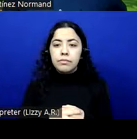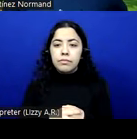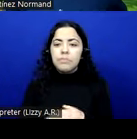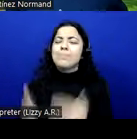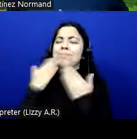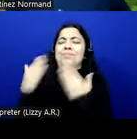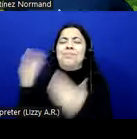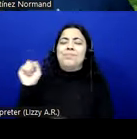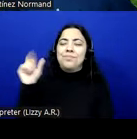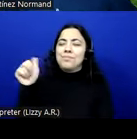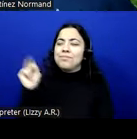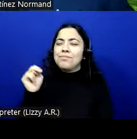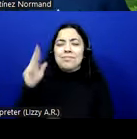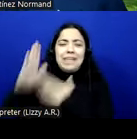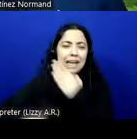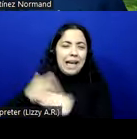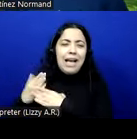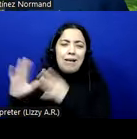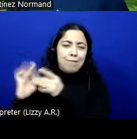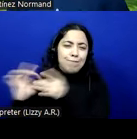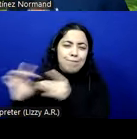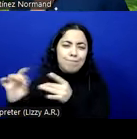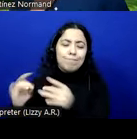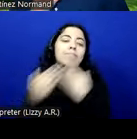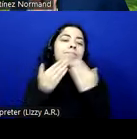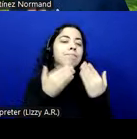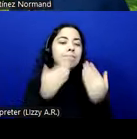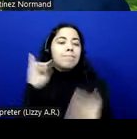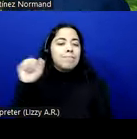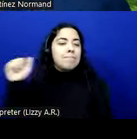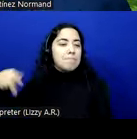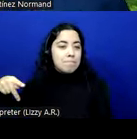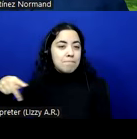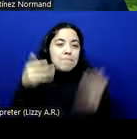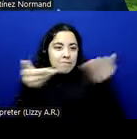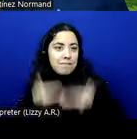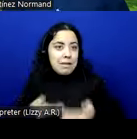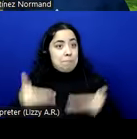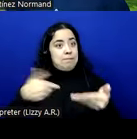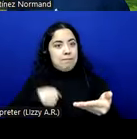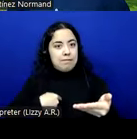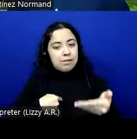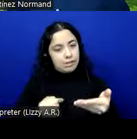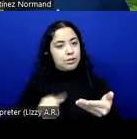words. Thank you to the IAAP for inviting me to speak about this interesting subject.